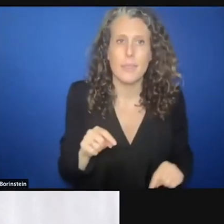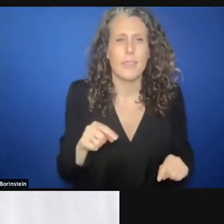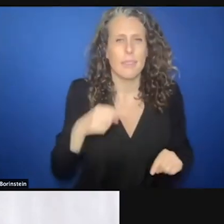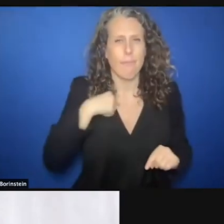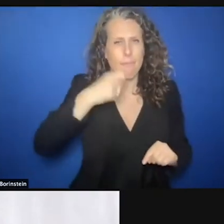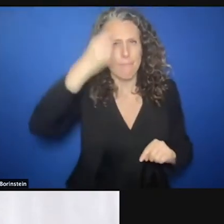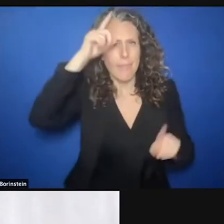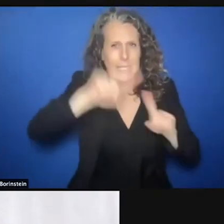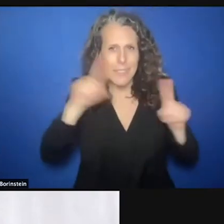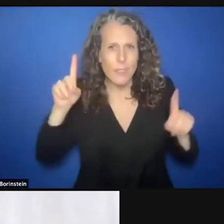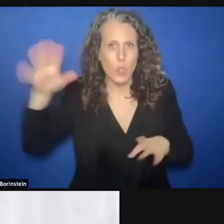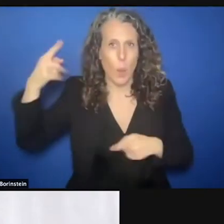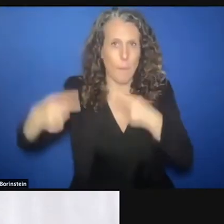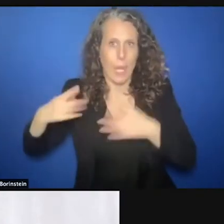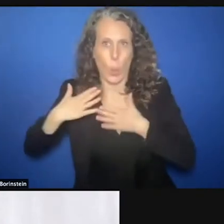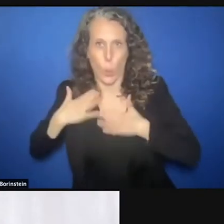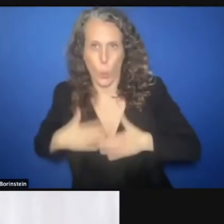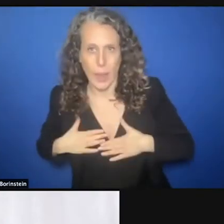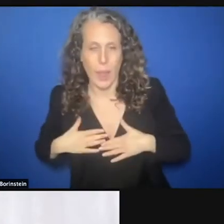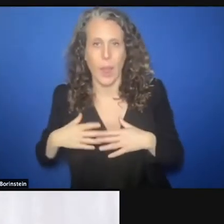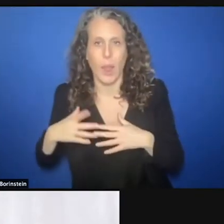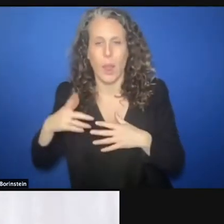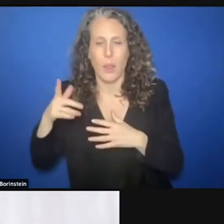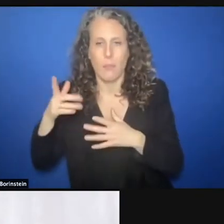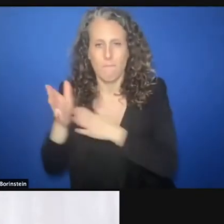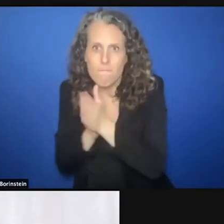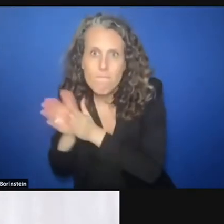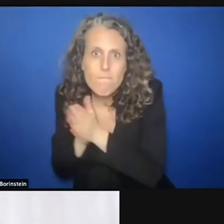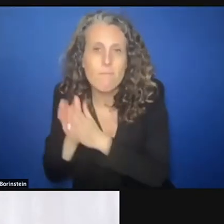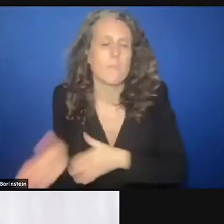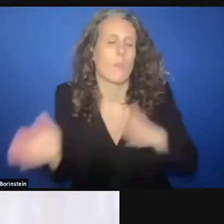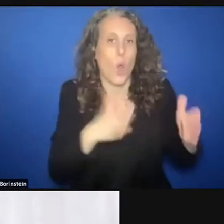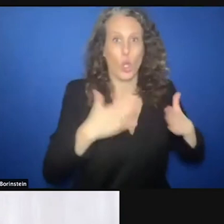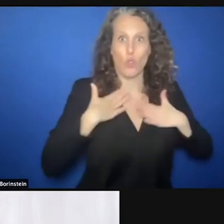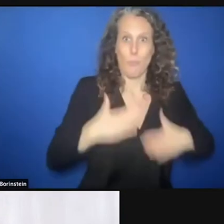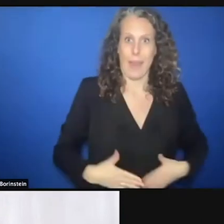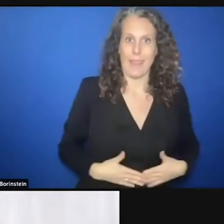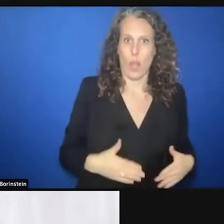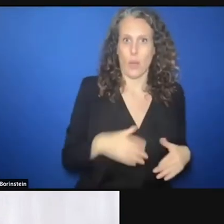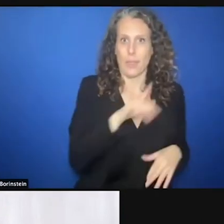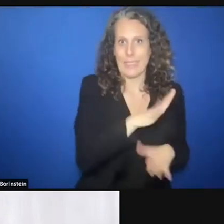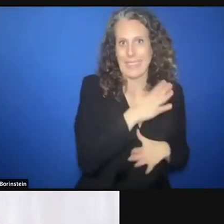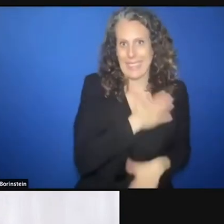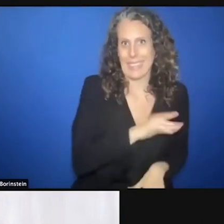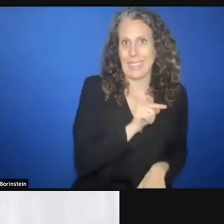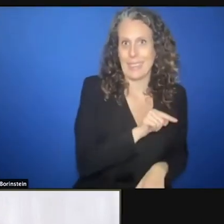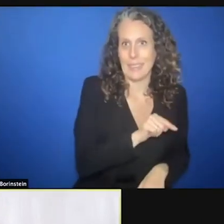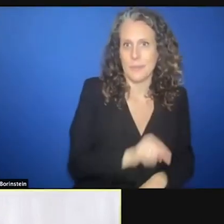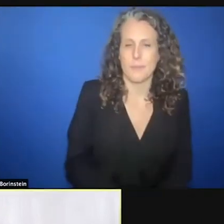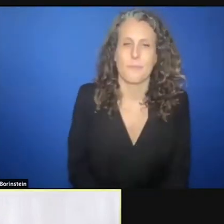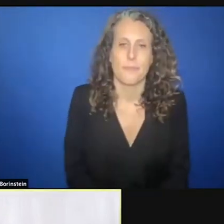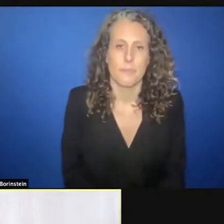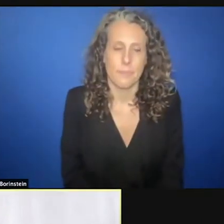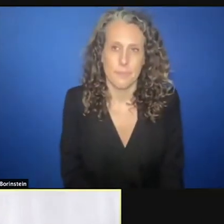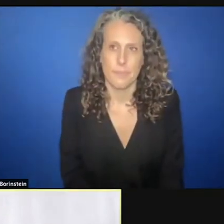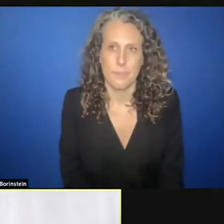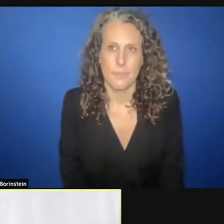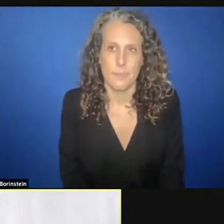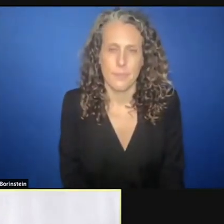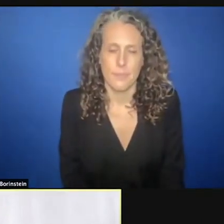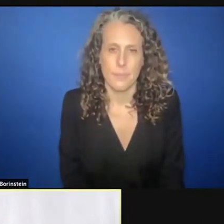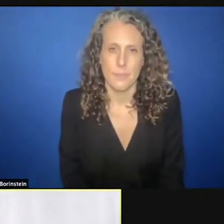will and humanitarian need. >> MAYERLIN VERGARA PEREZ: